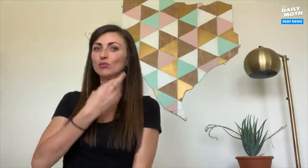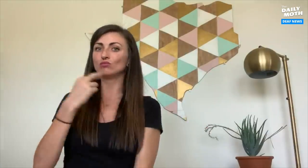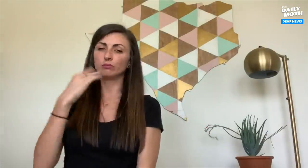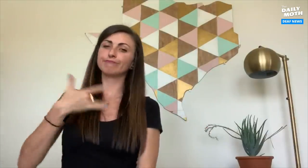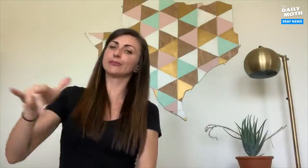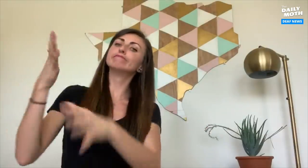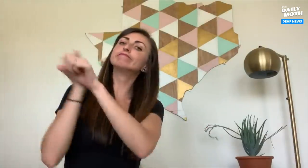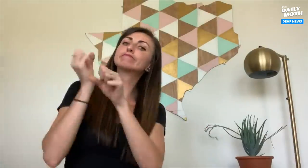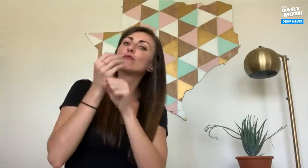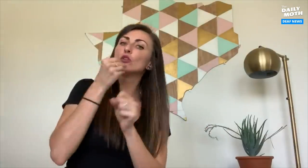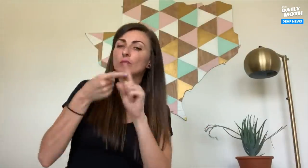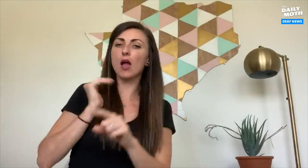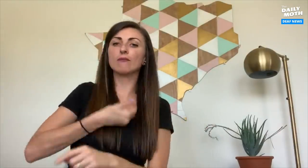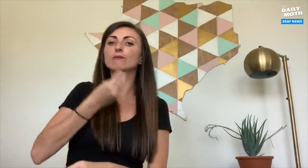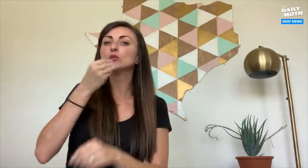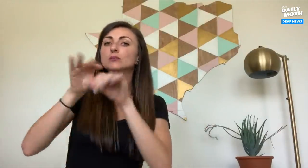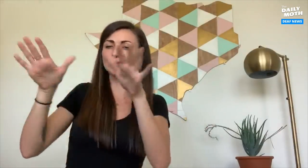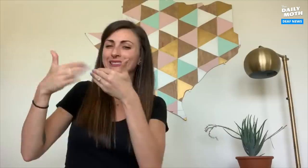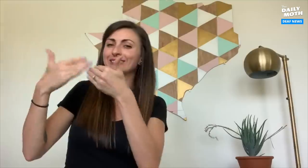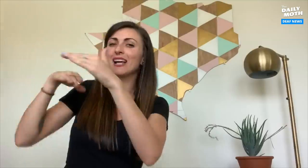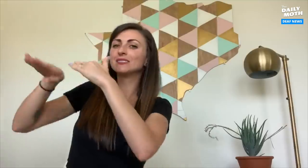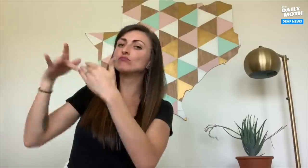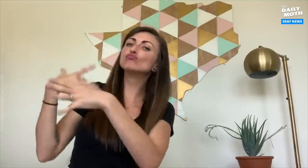Our restaurants usually get constant food supply from